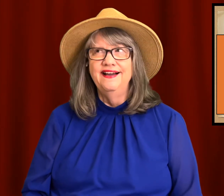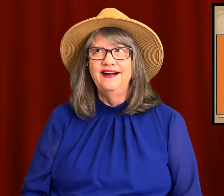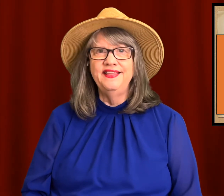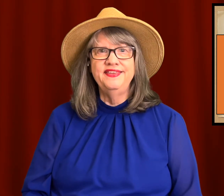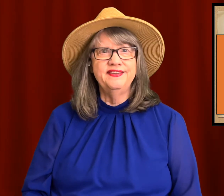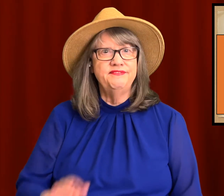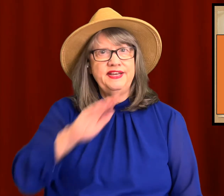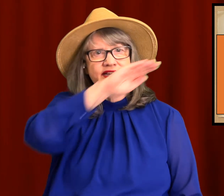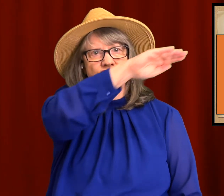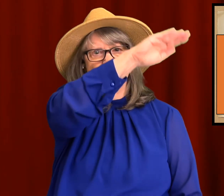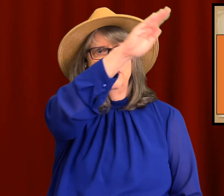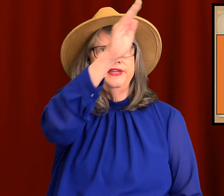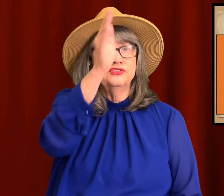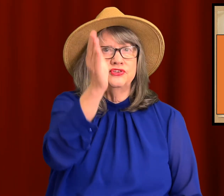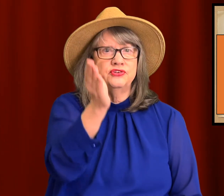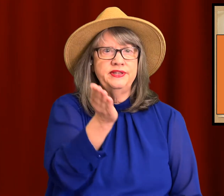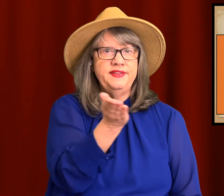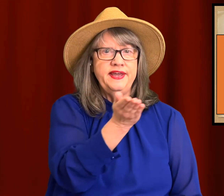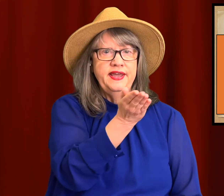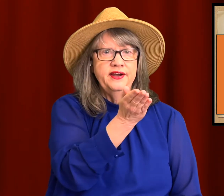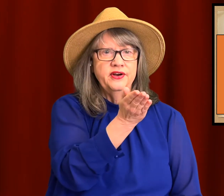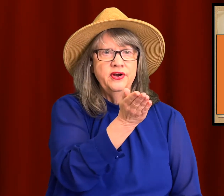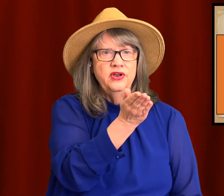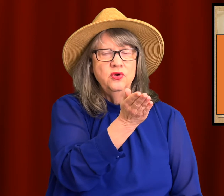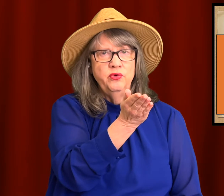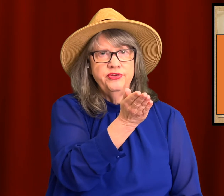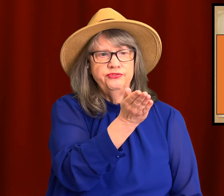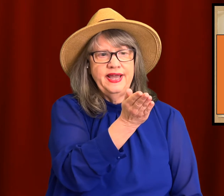I think of it as drawing a circle in the air with a flat